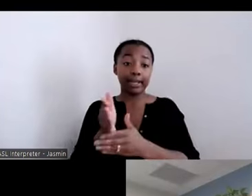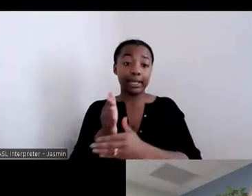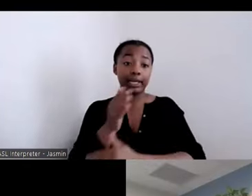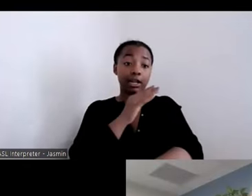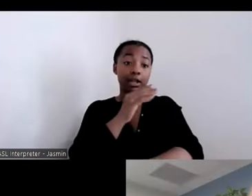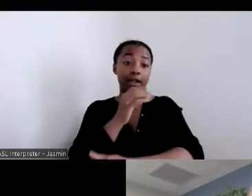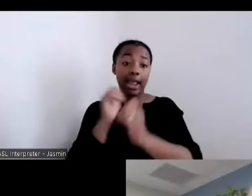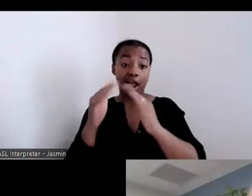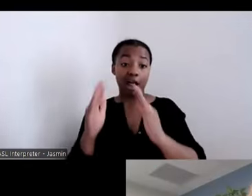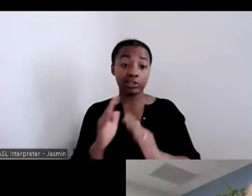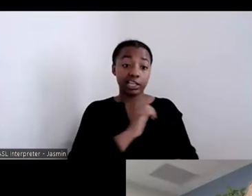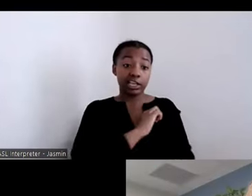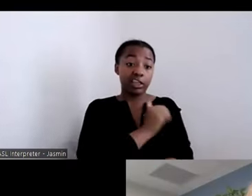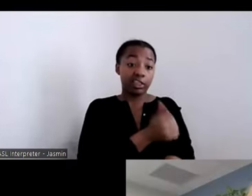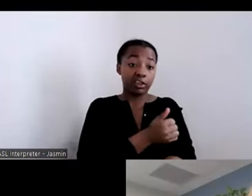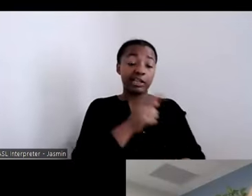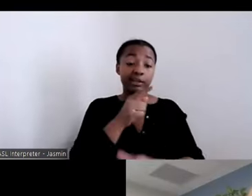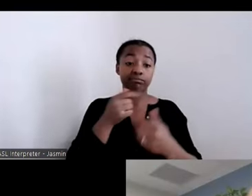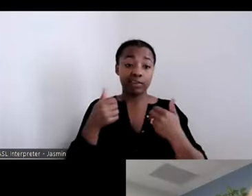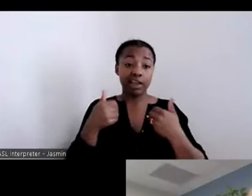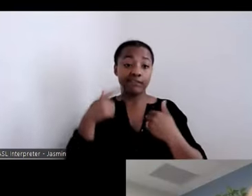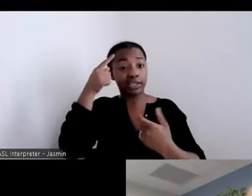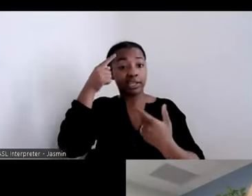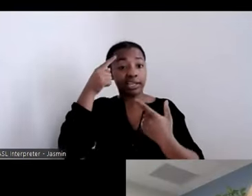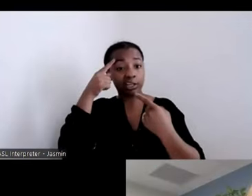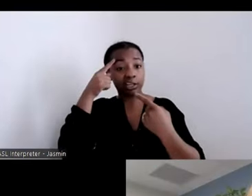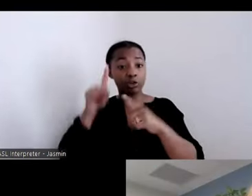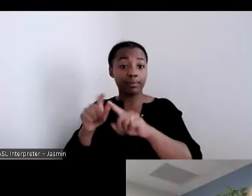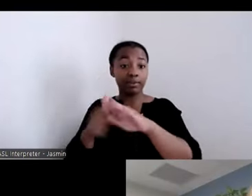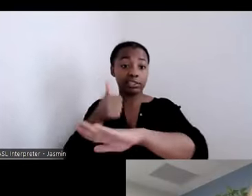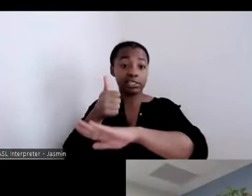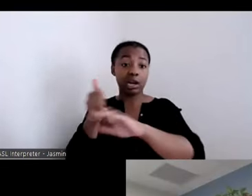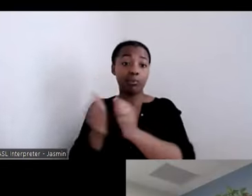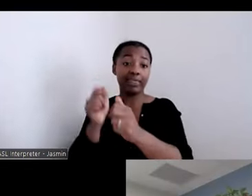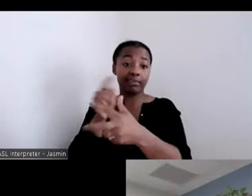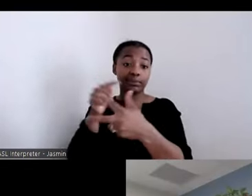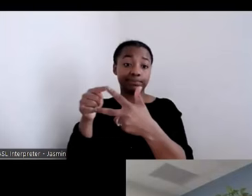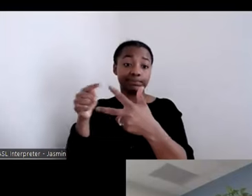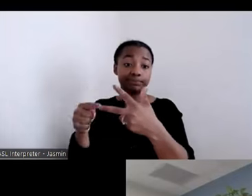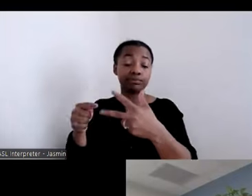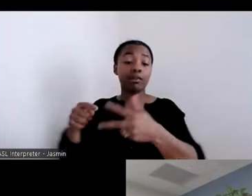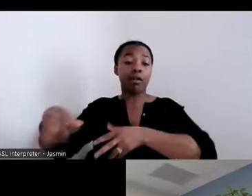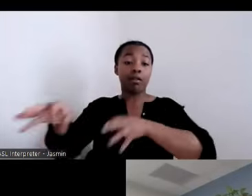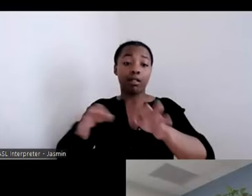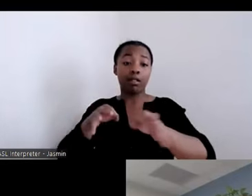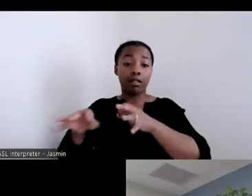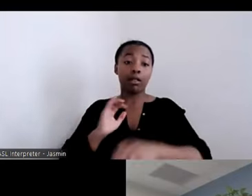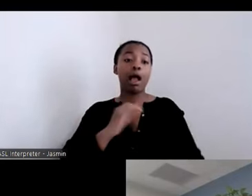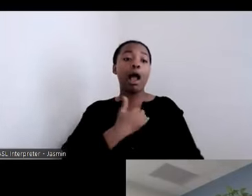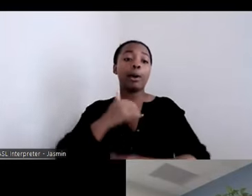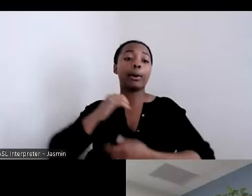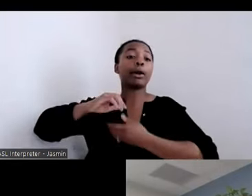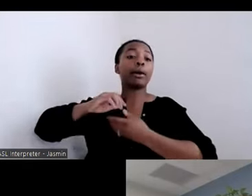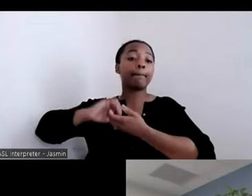Olmstead agreements with them that outline our partnership agreement in terms of